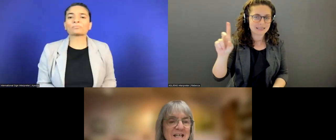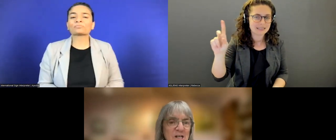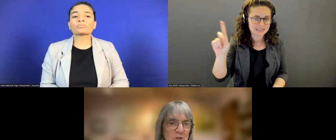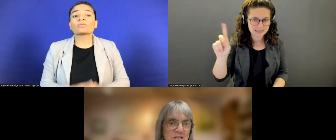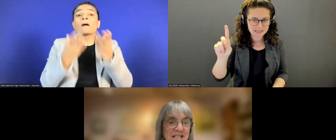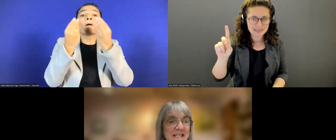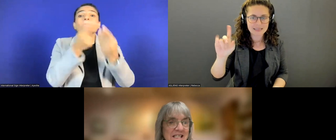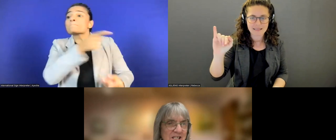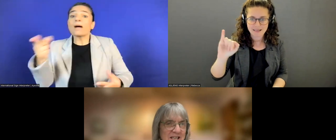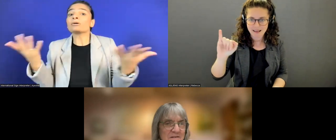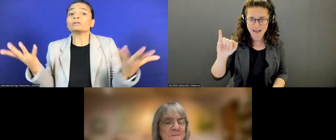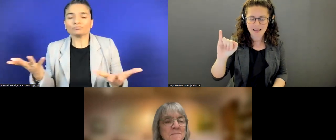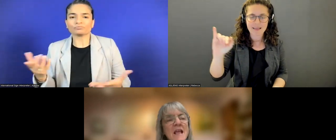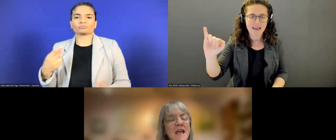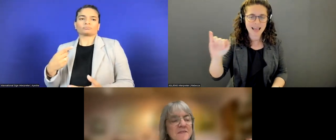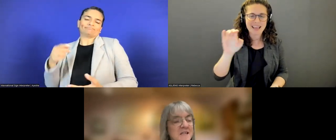Inclusion initiative.